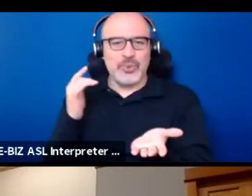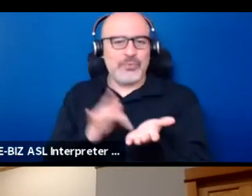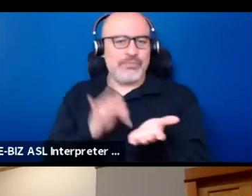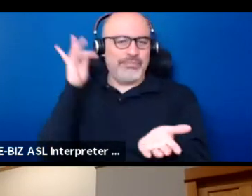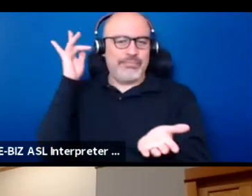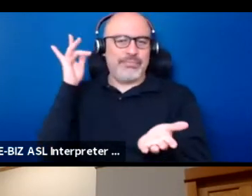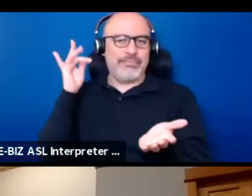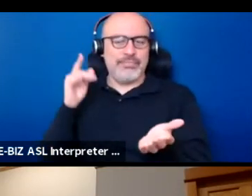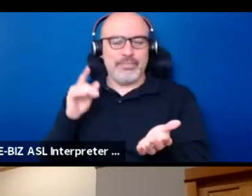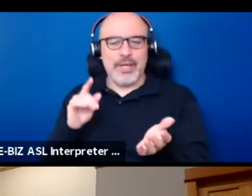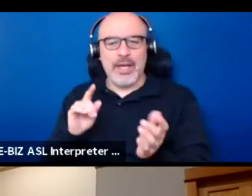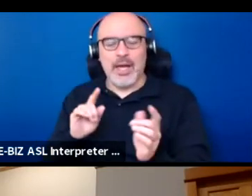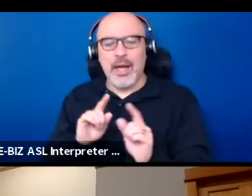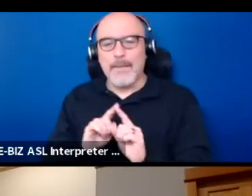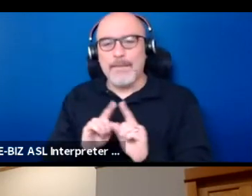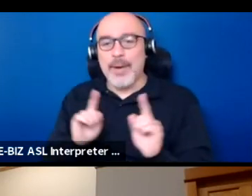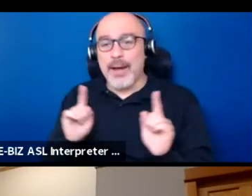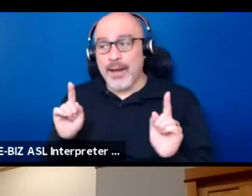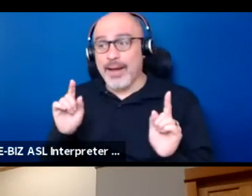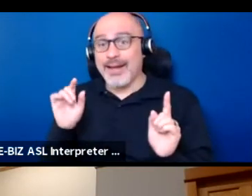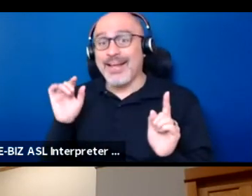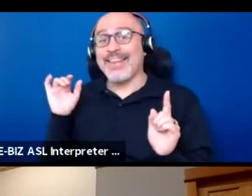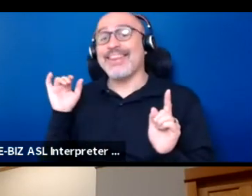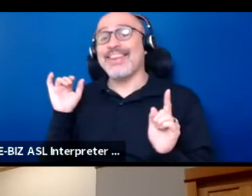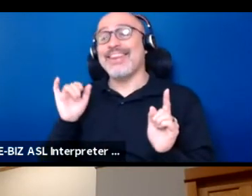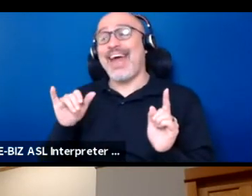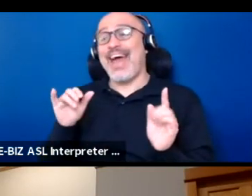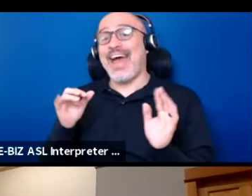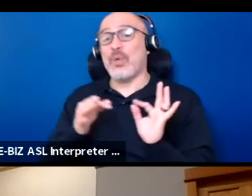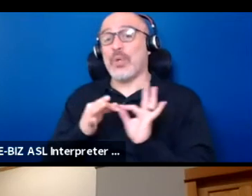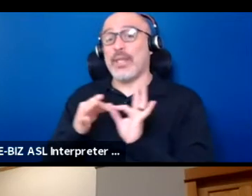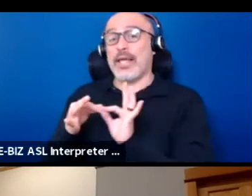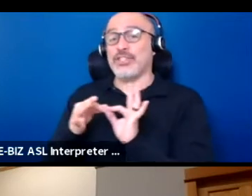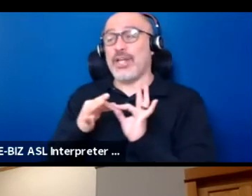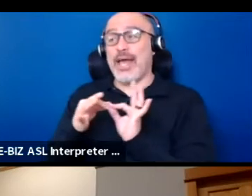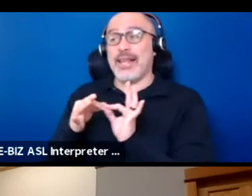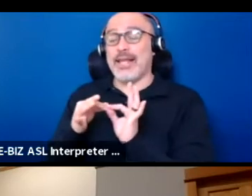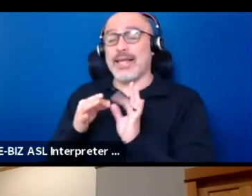But that relationality, that absolute insistence